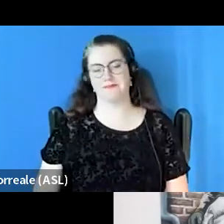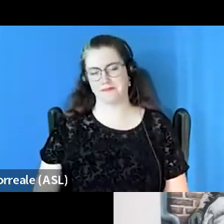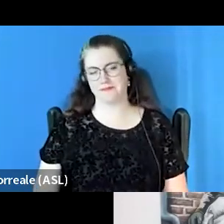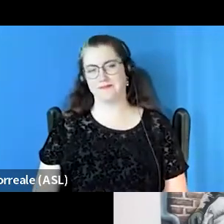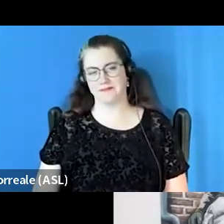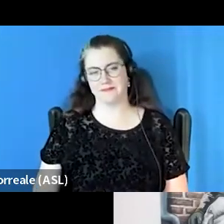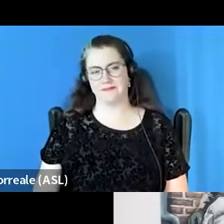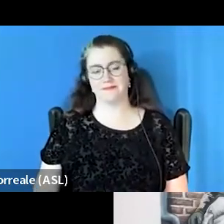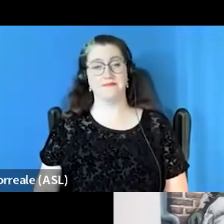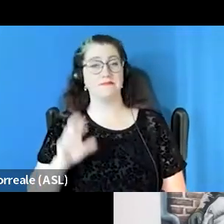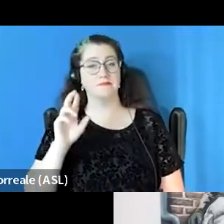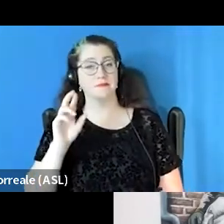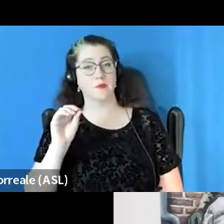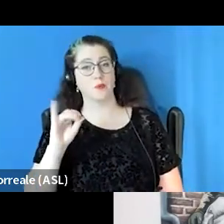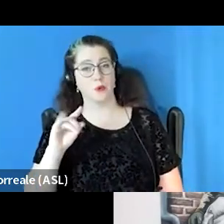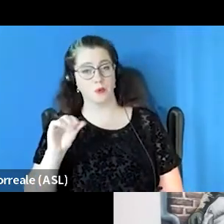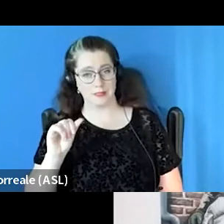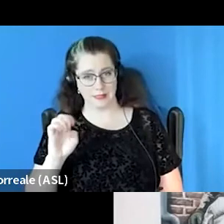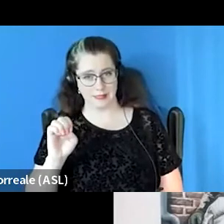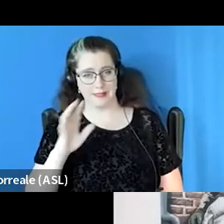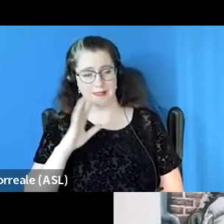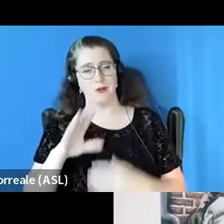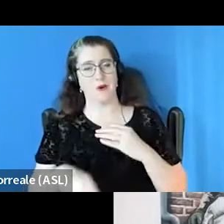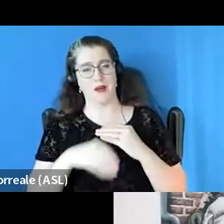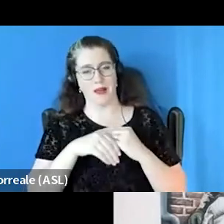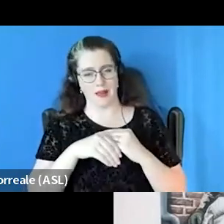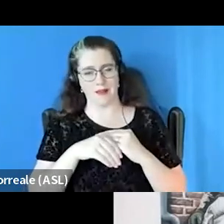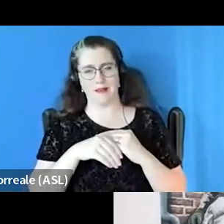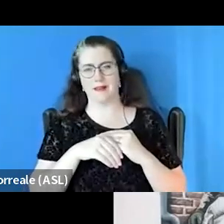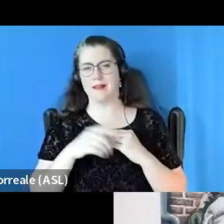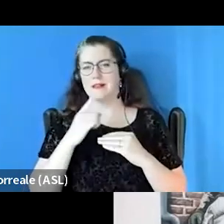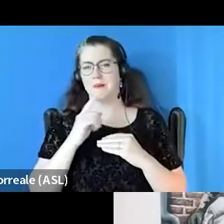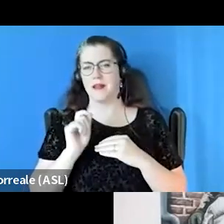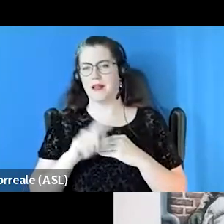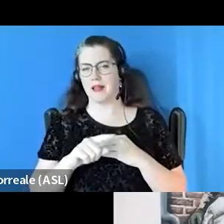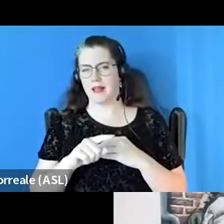Can I just add that someone had asked, Caitlin Castillo, about whether it's self-care,